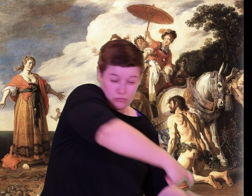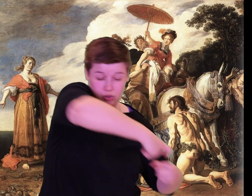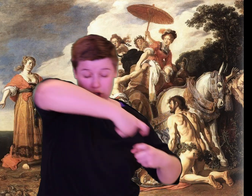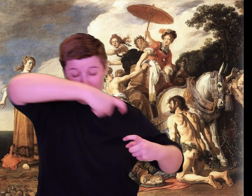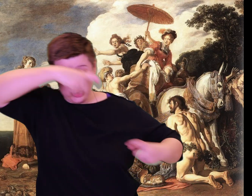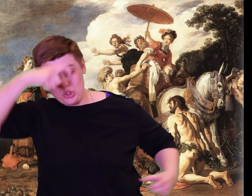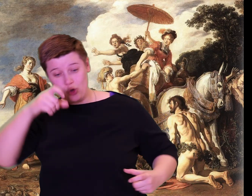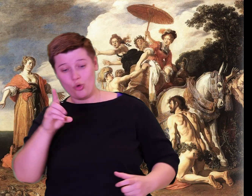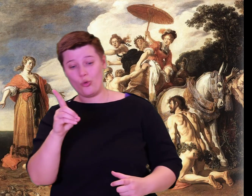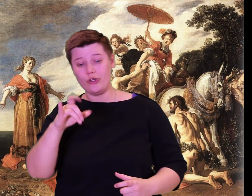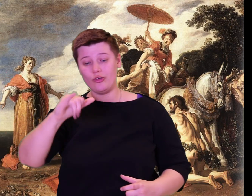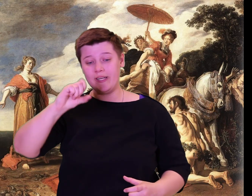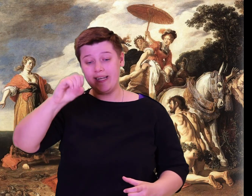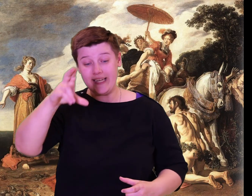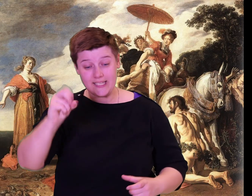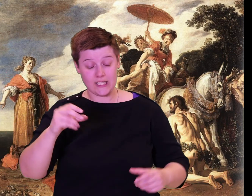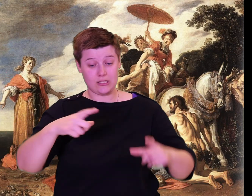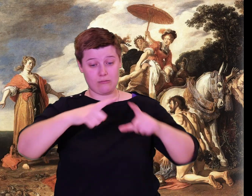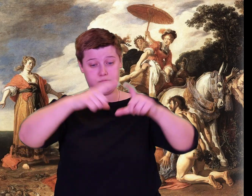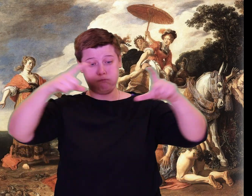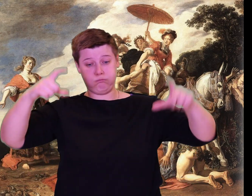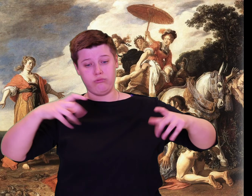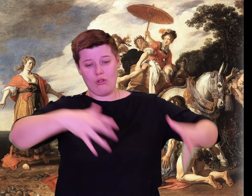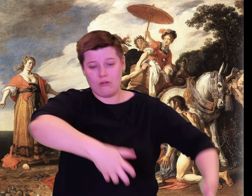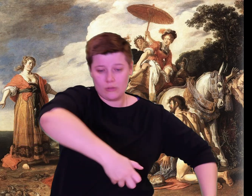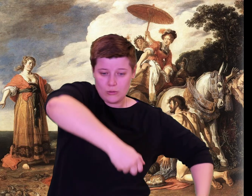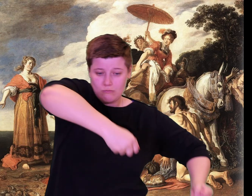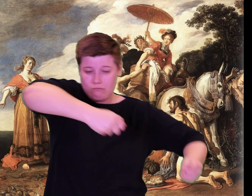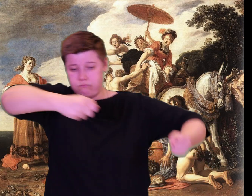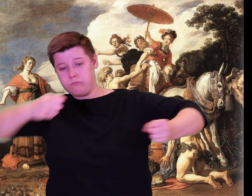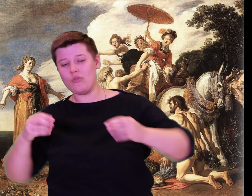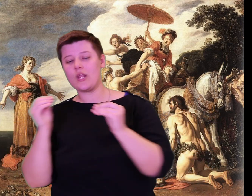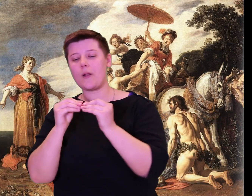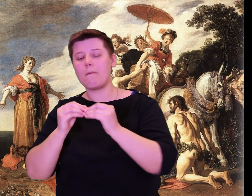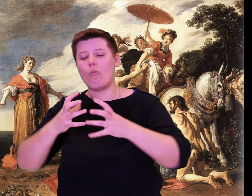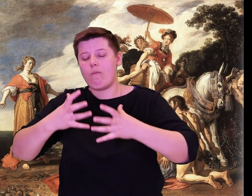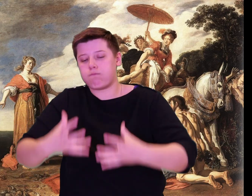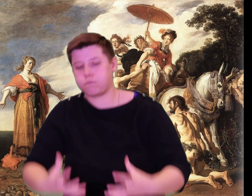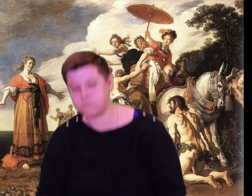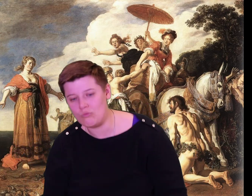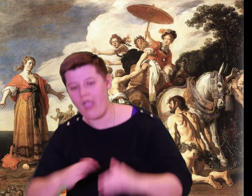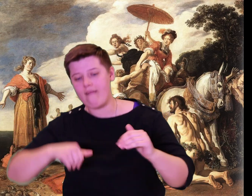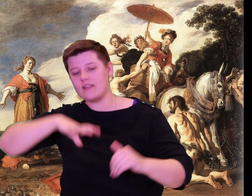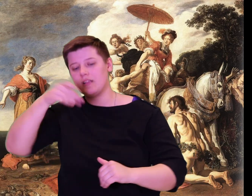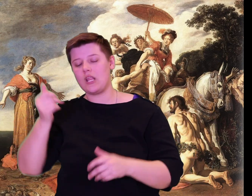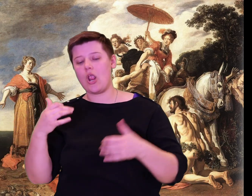With that he leapt up, cloak and all, and seized a massive discus, heavier than